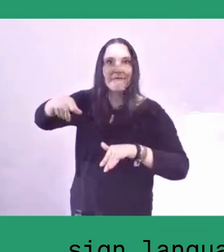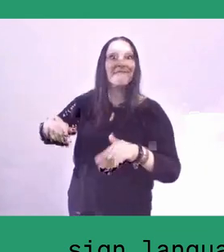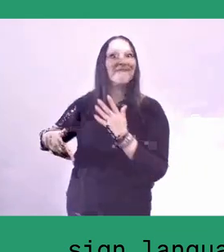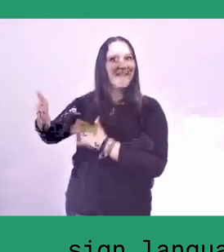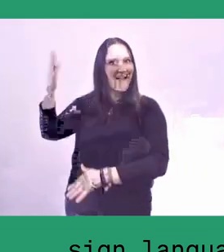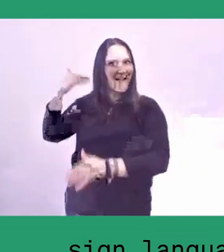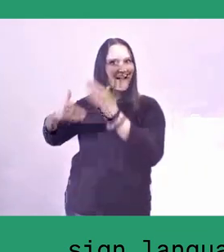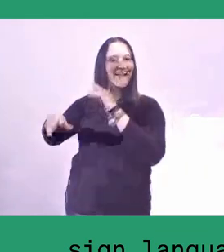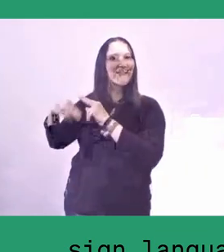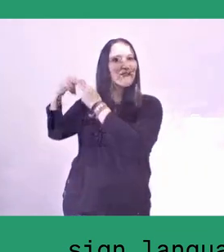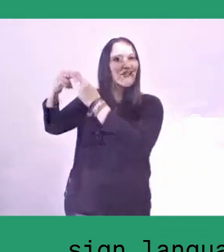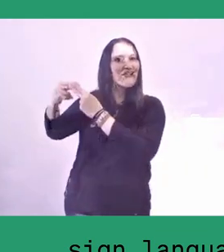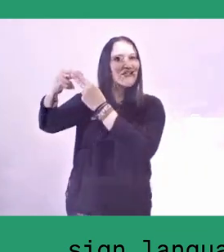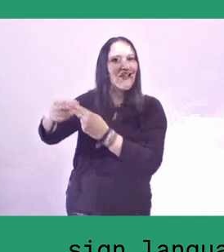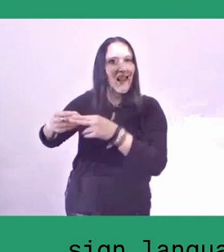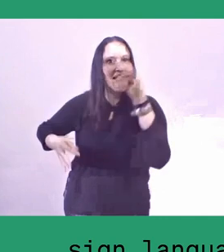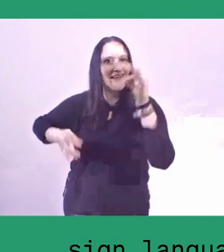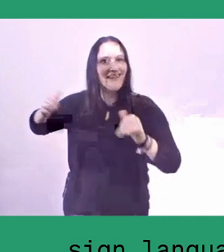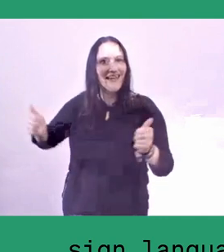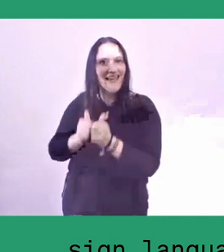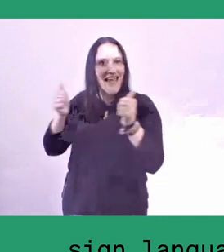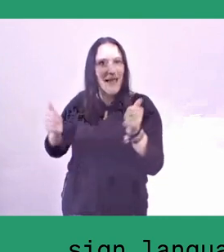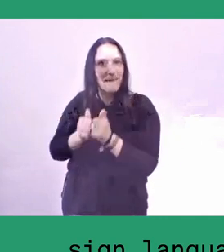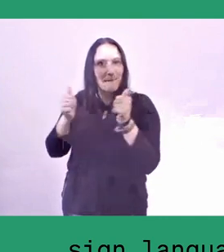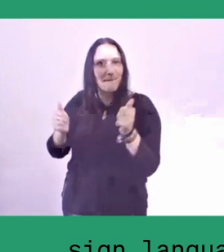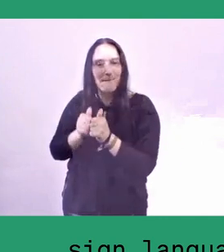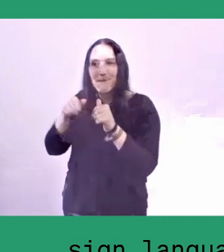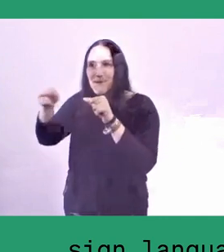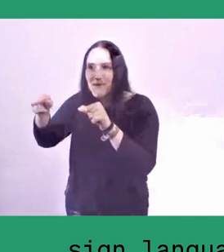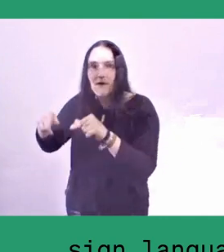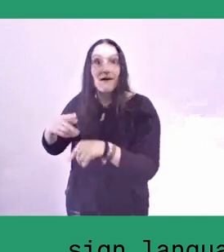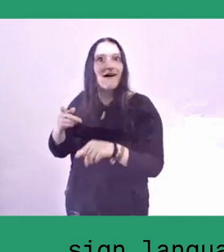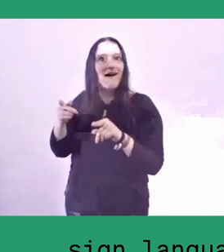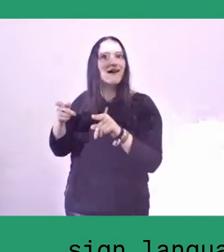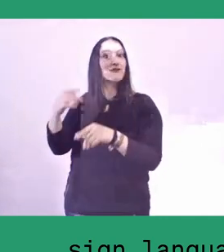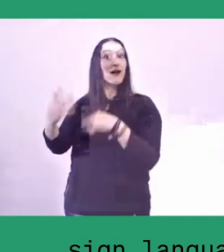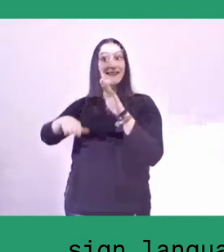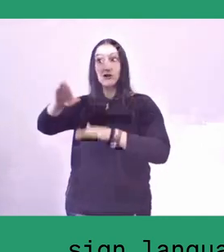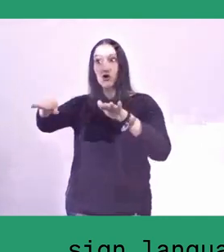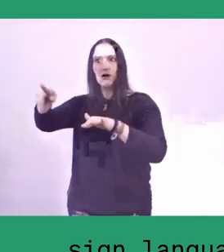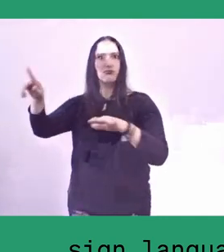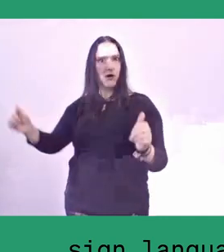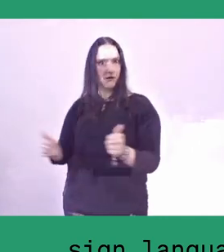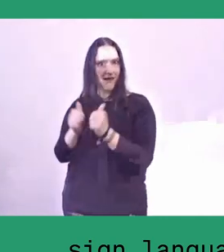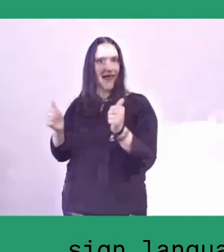So these children finally see, "Oh, they like our culture."